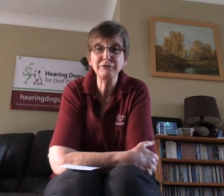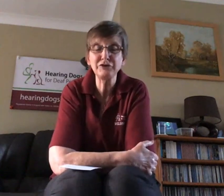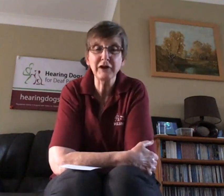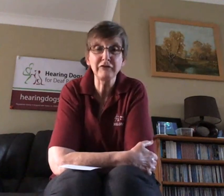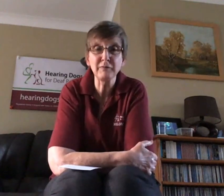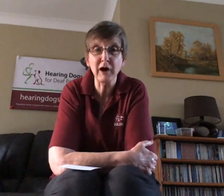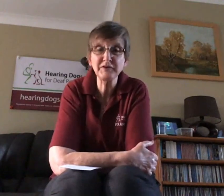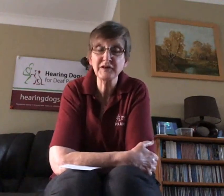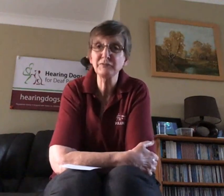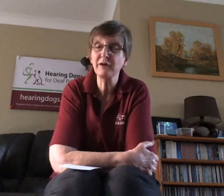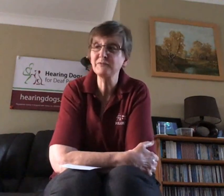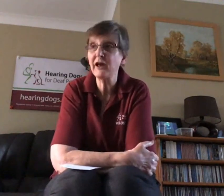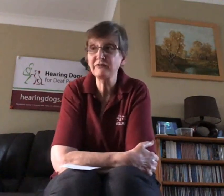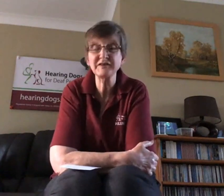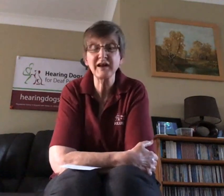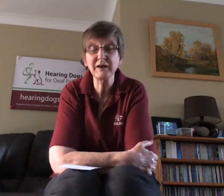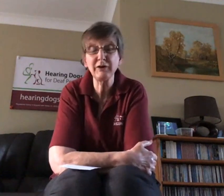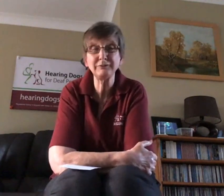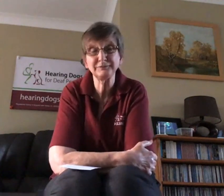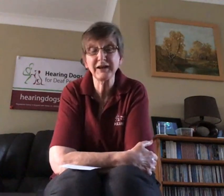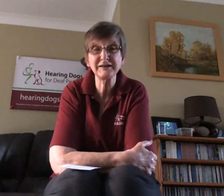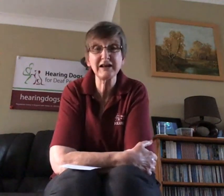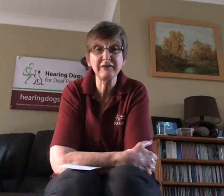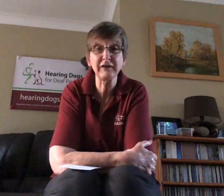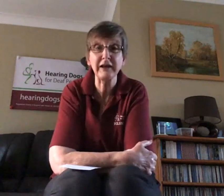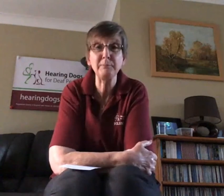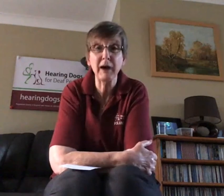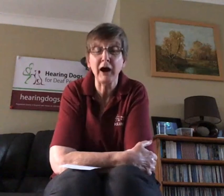give them up?' and sometimes I have to say: well, yeah, tearfully.